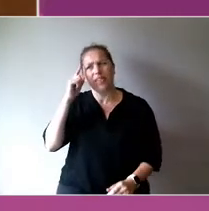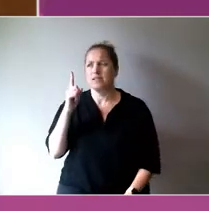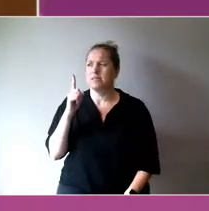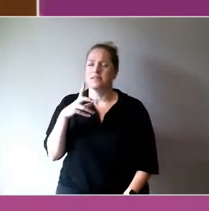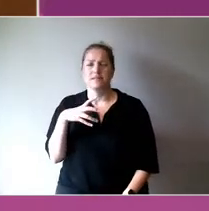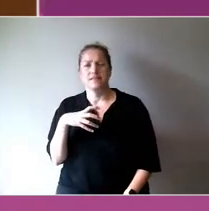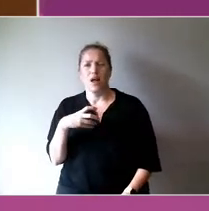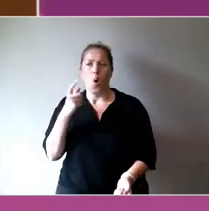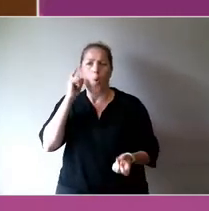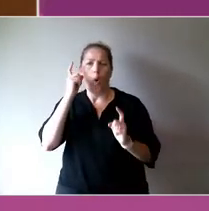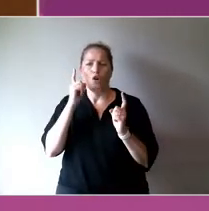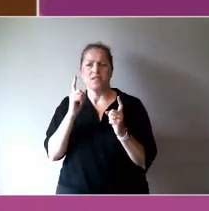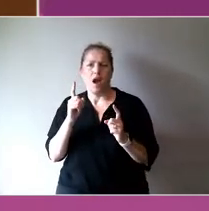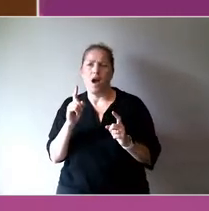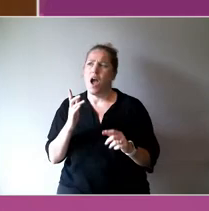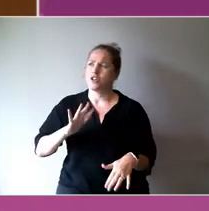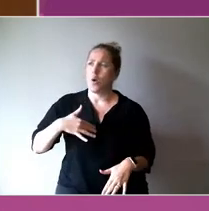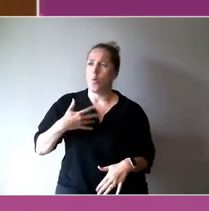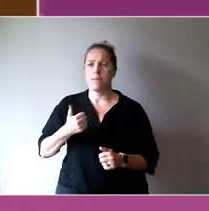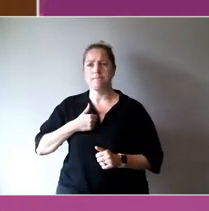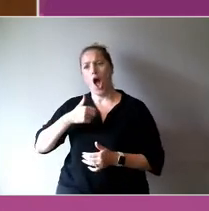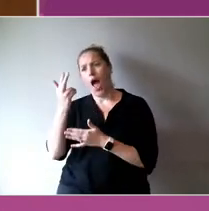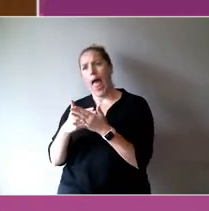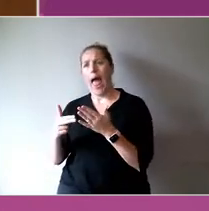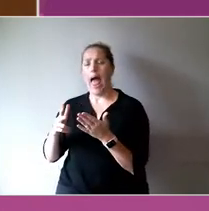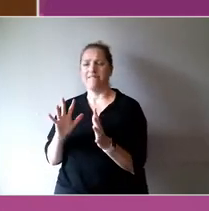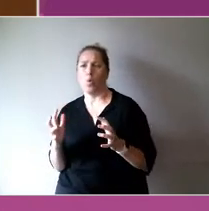So there are different ways of working.